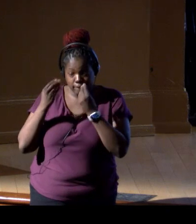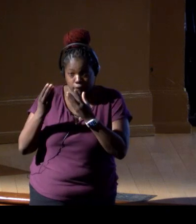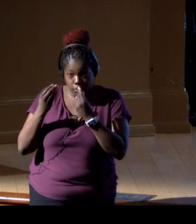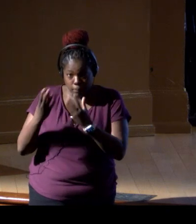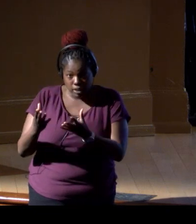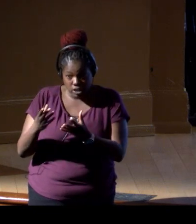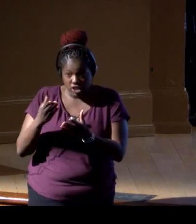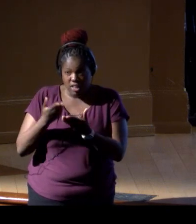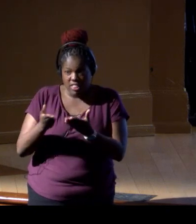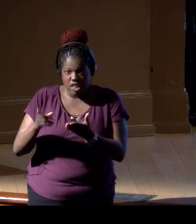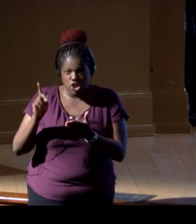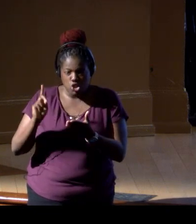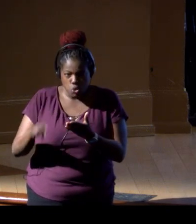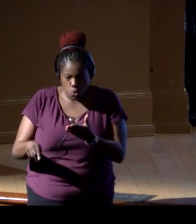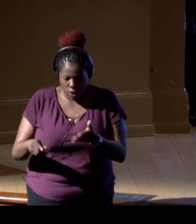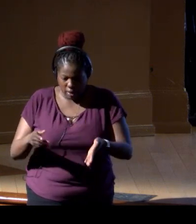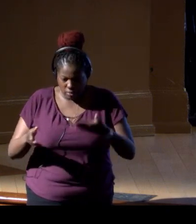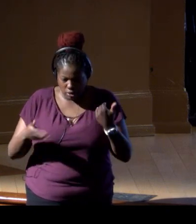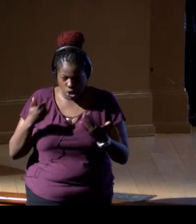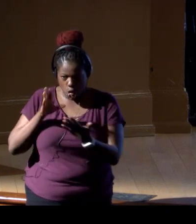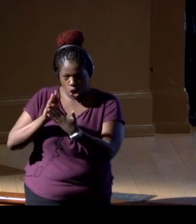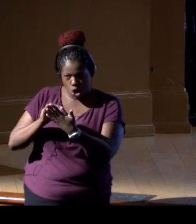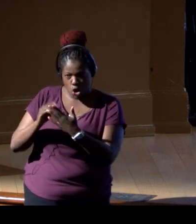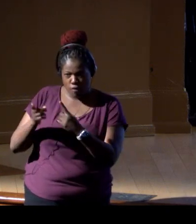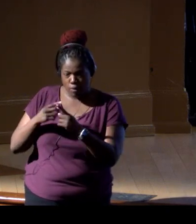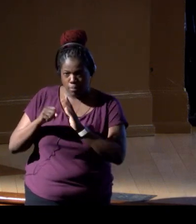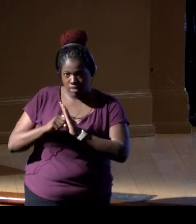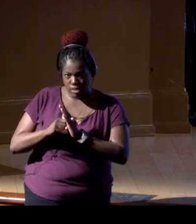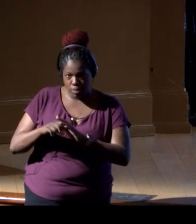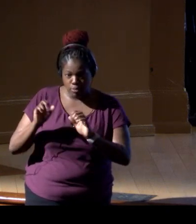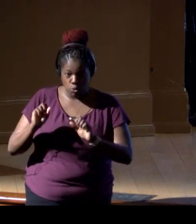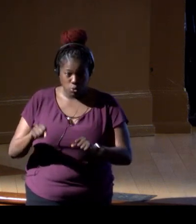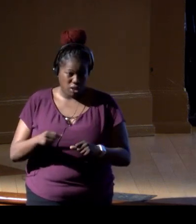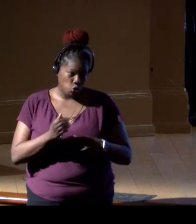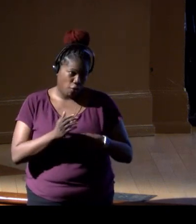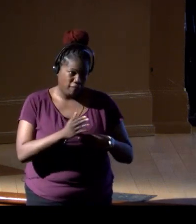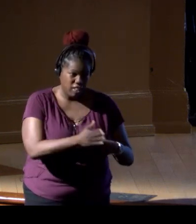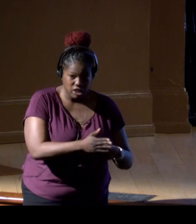and what you can unpack from a sample, again, you can just, you can do the fish, you can do the algae,